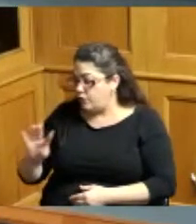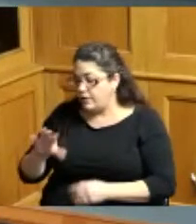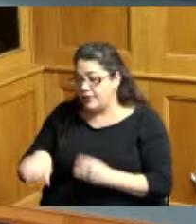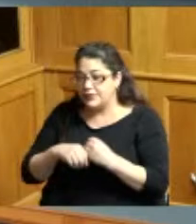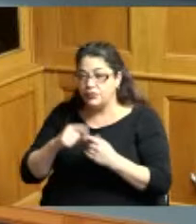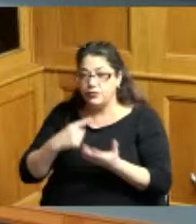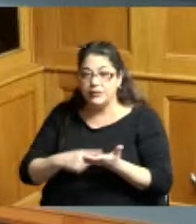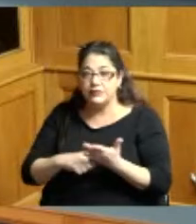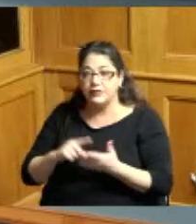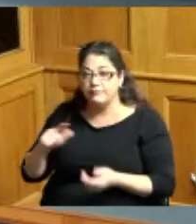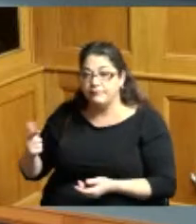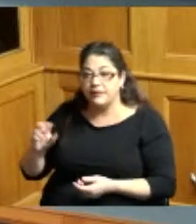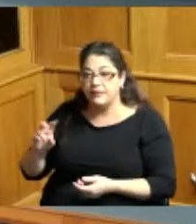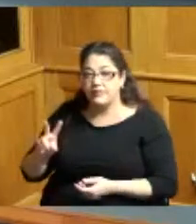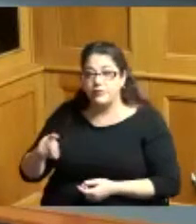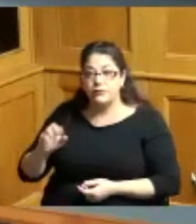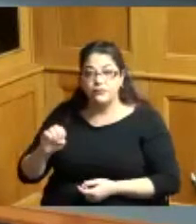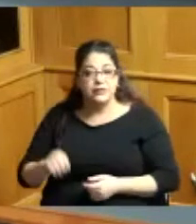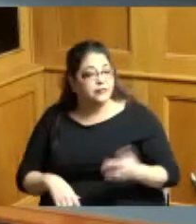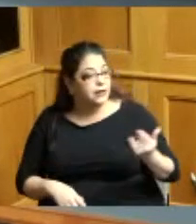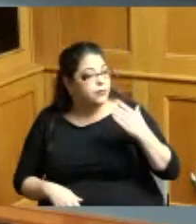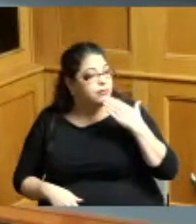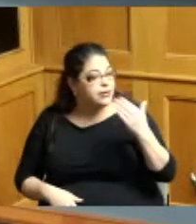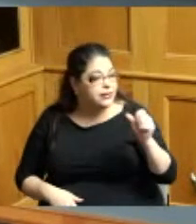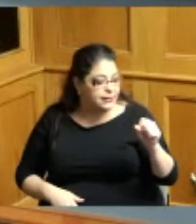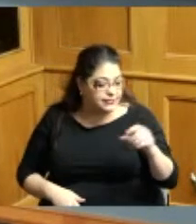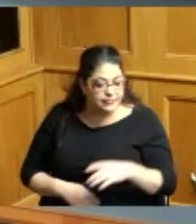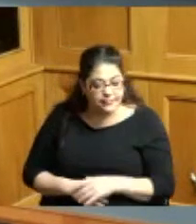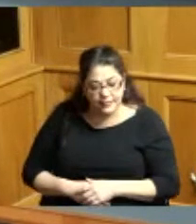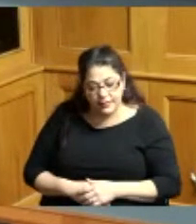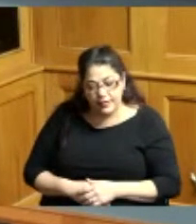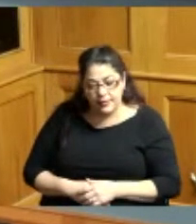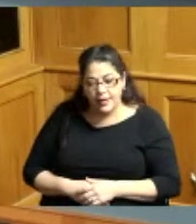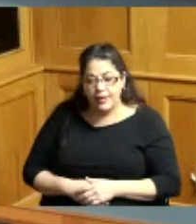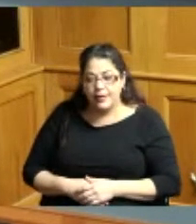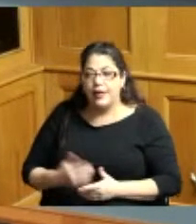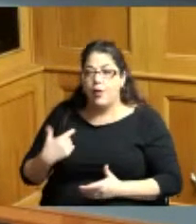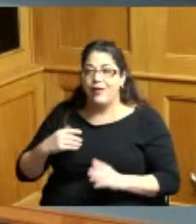Vice President Reece yes I wanted to make sure clarity on it make sure I got it right